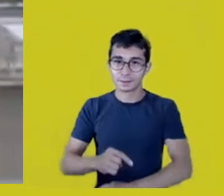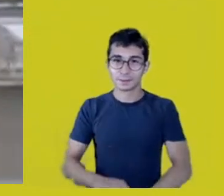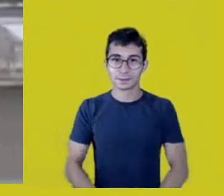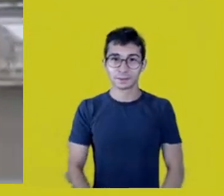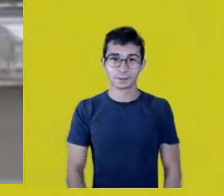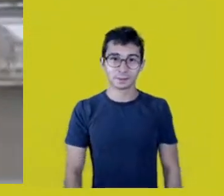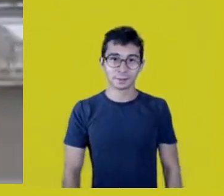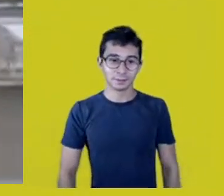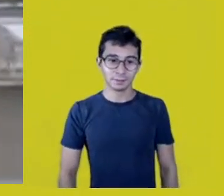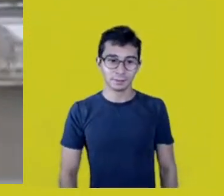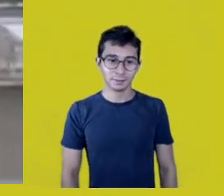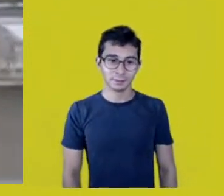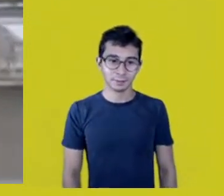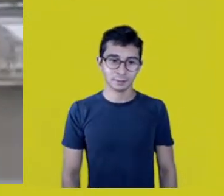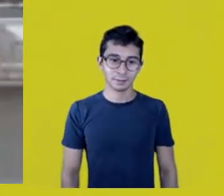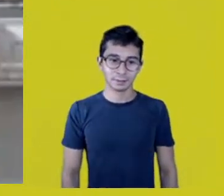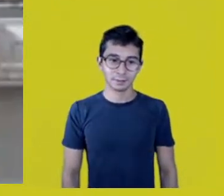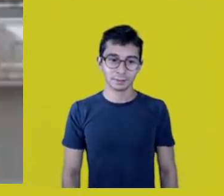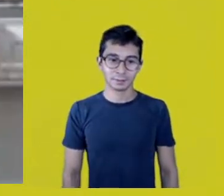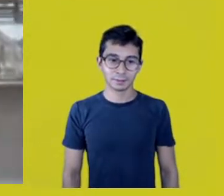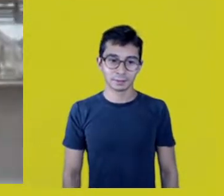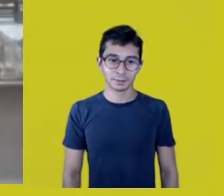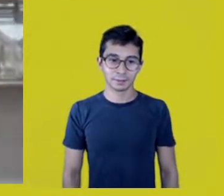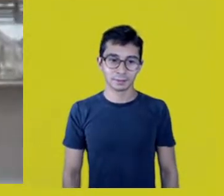They came from good intentions